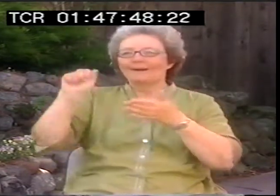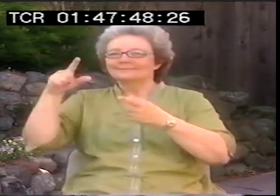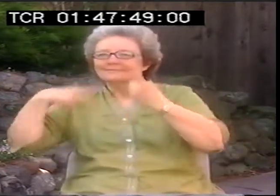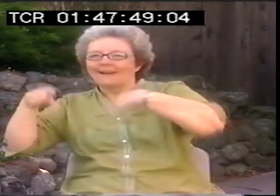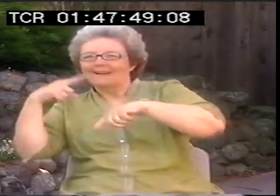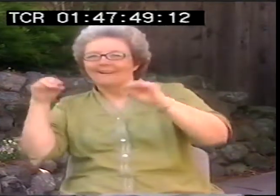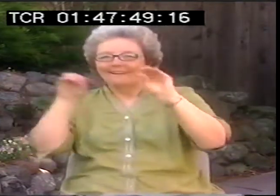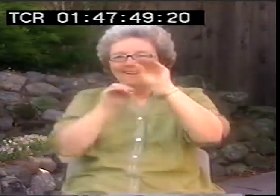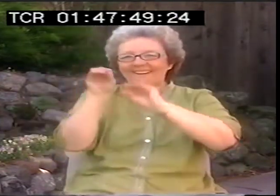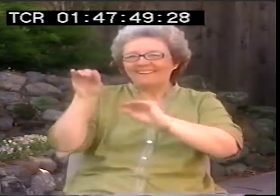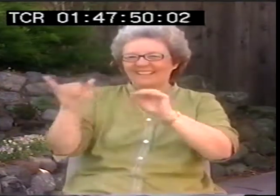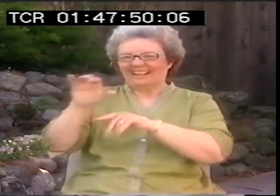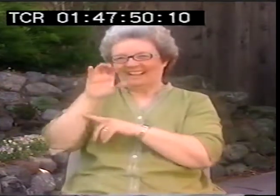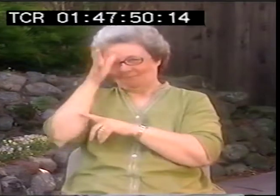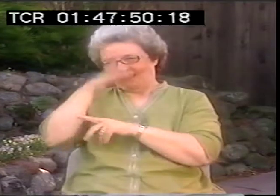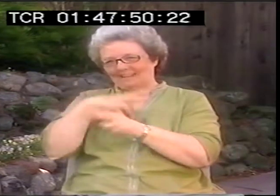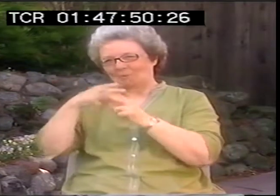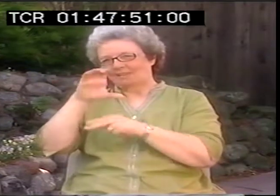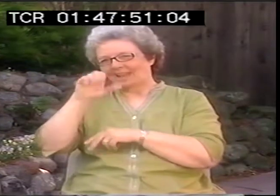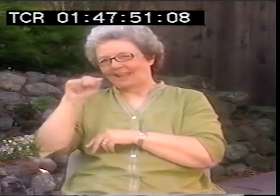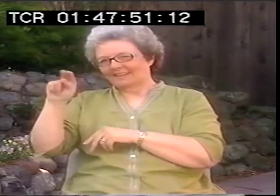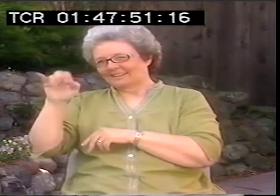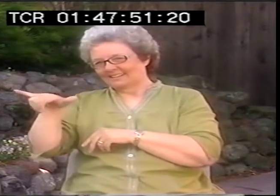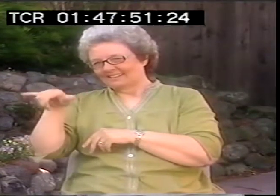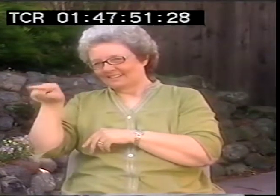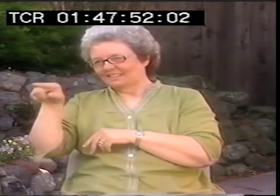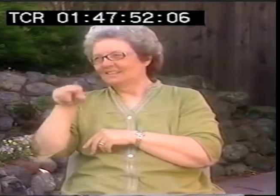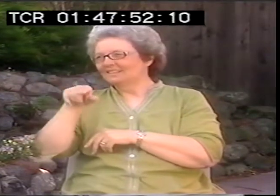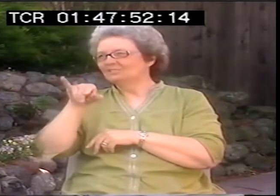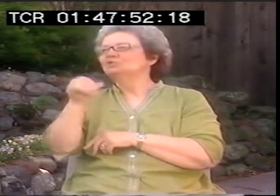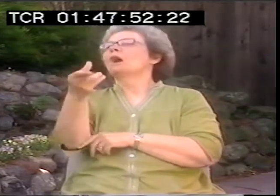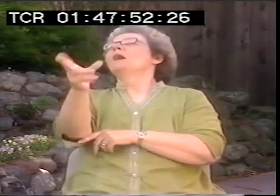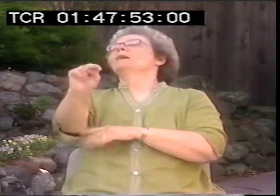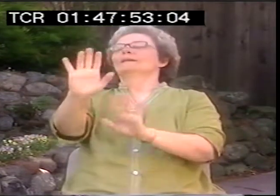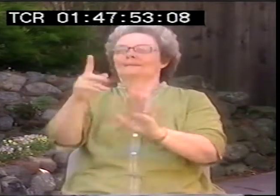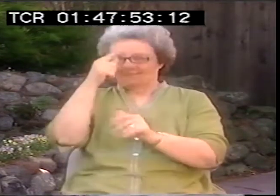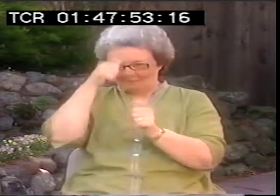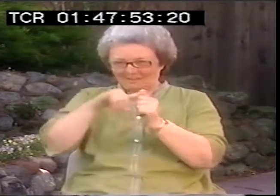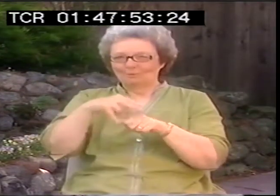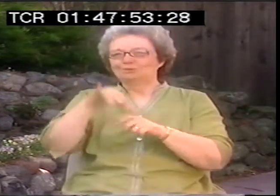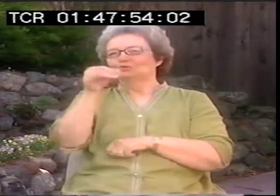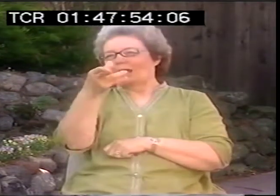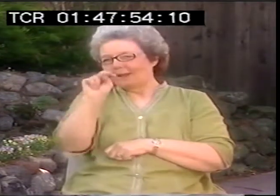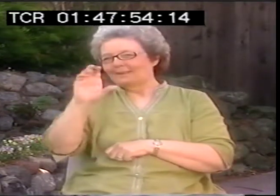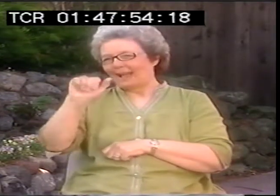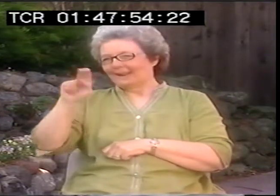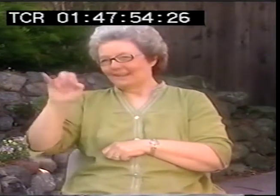So she heard that Gallaudet you know was doing some experiments with written English